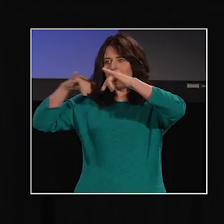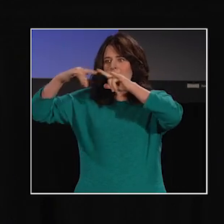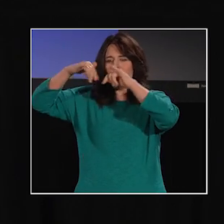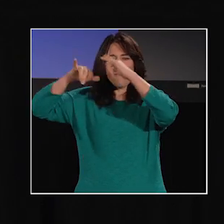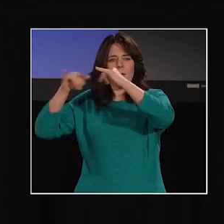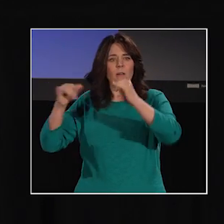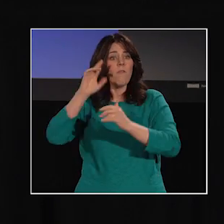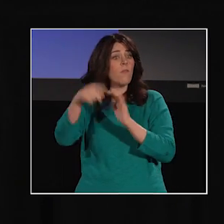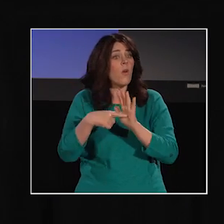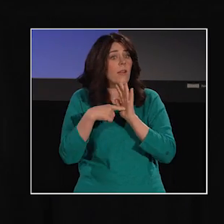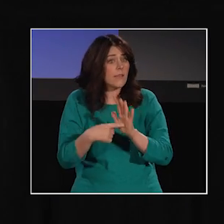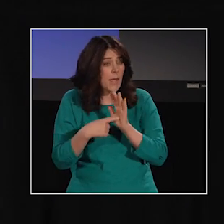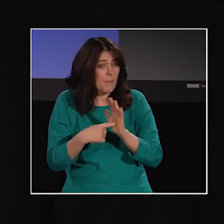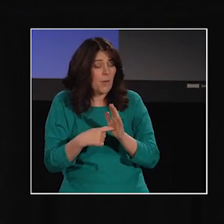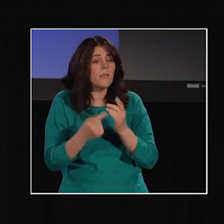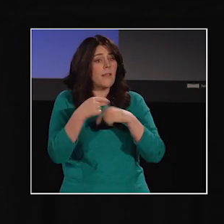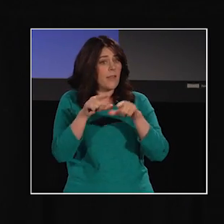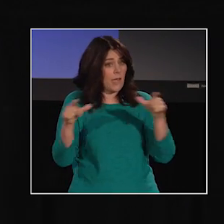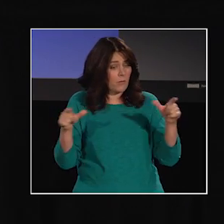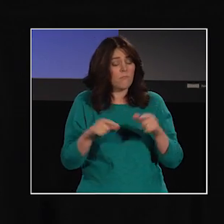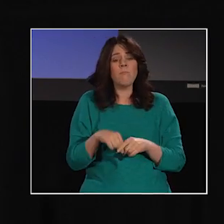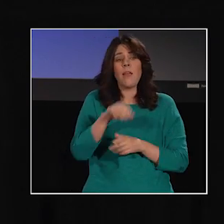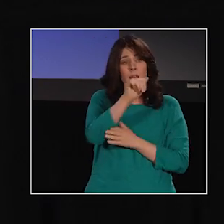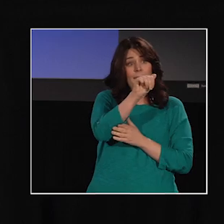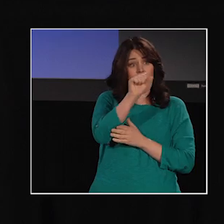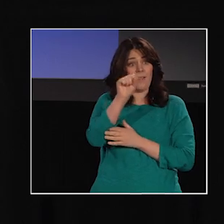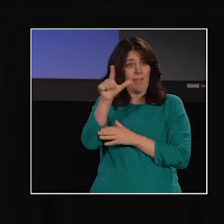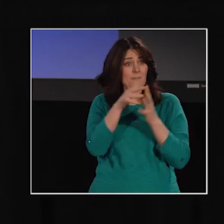So, for example, in American Sign Language,